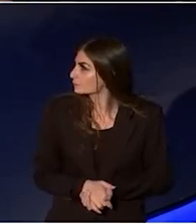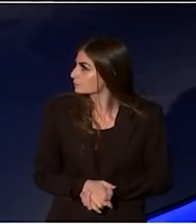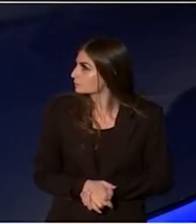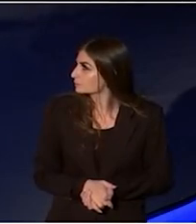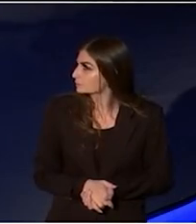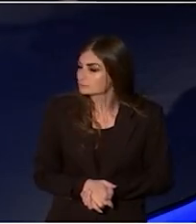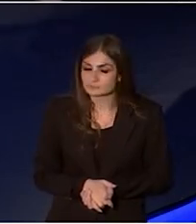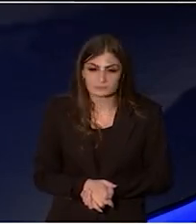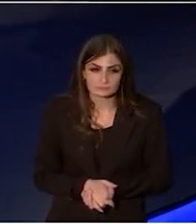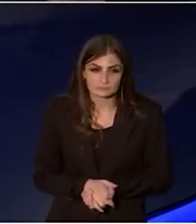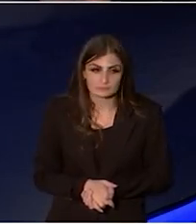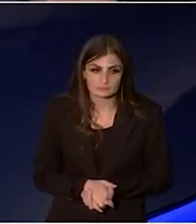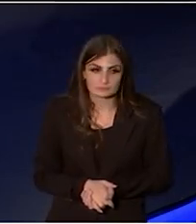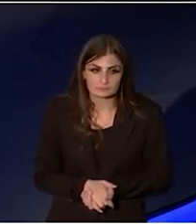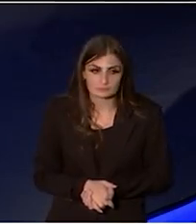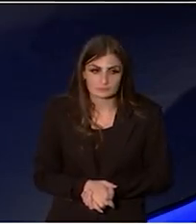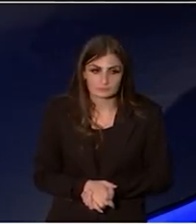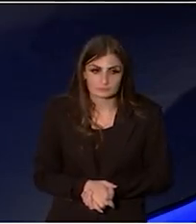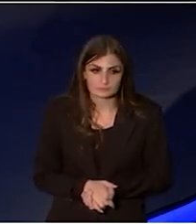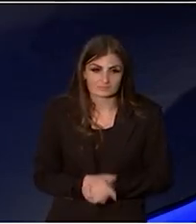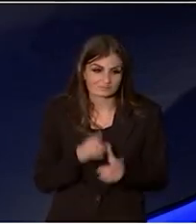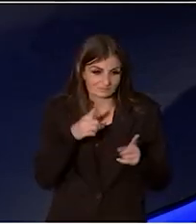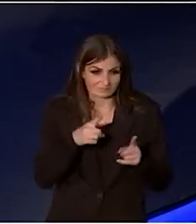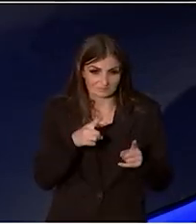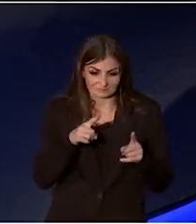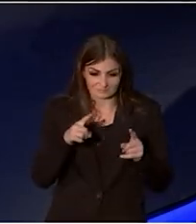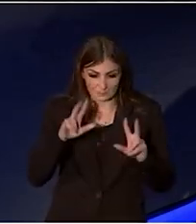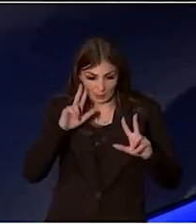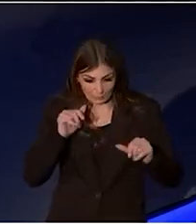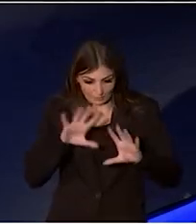So over all of that sits Creative Australia.